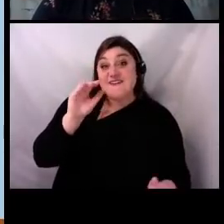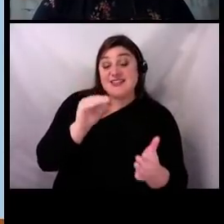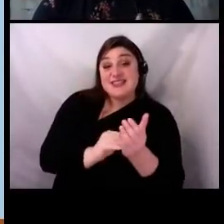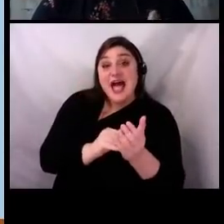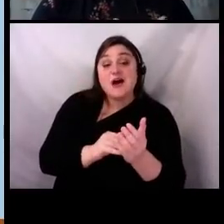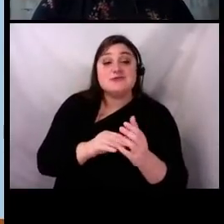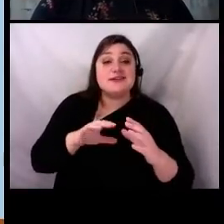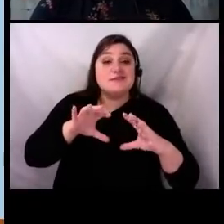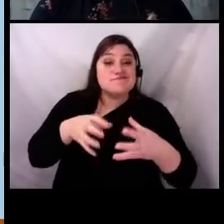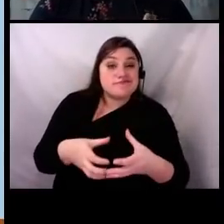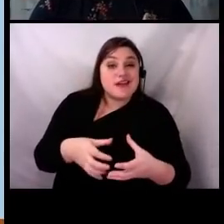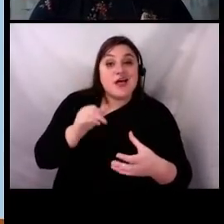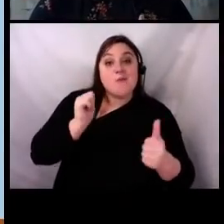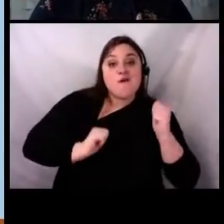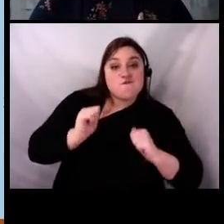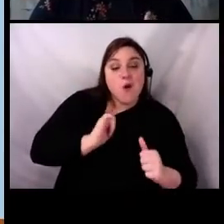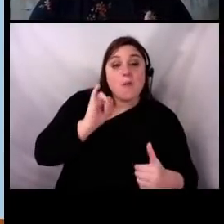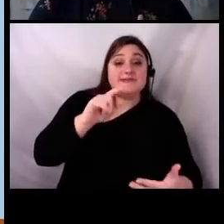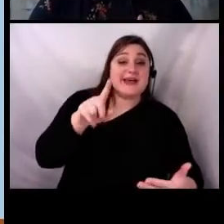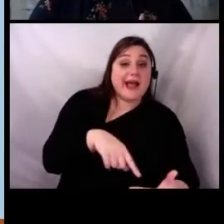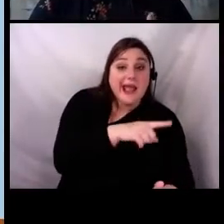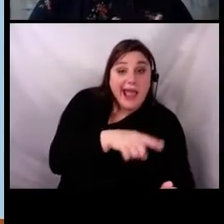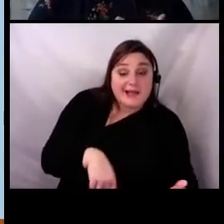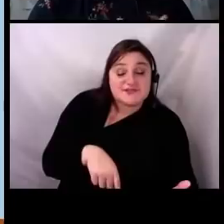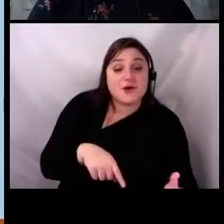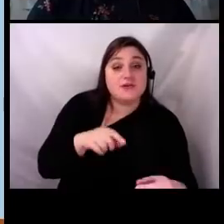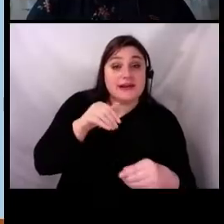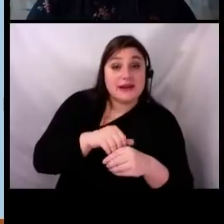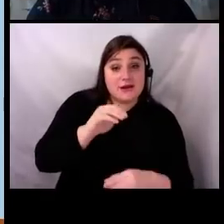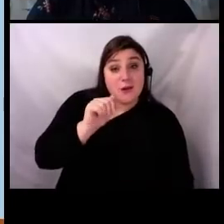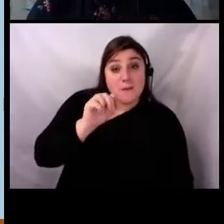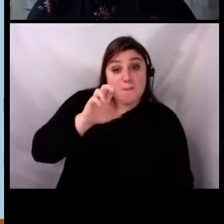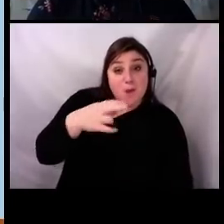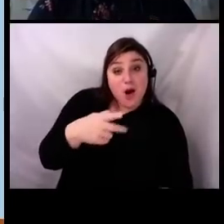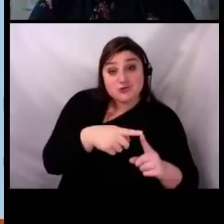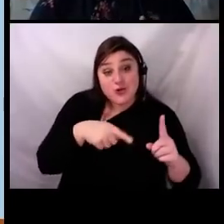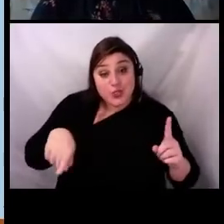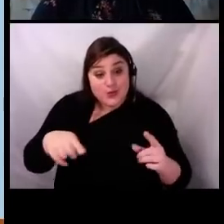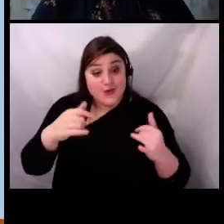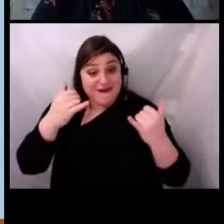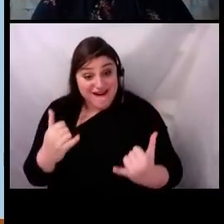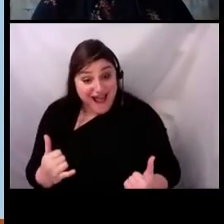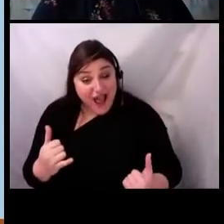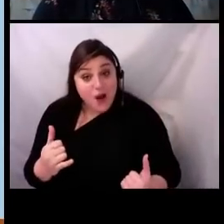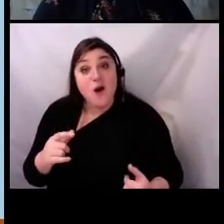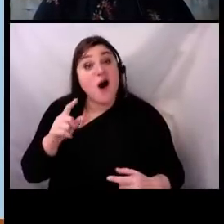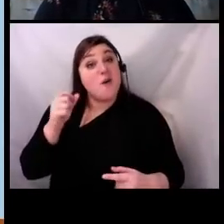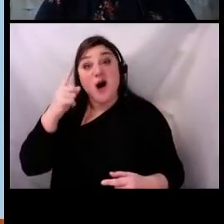canceled in March through this calendar year, only 8% have requested refunds.